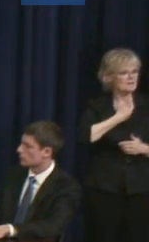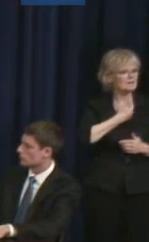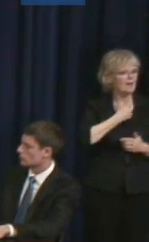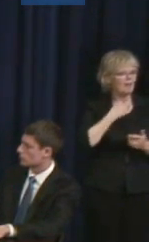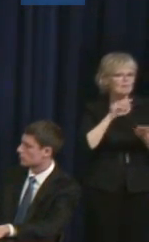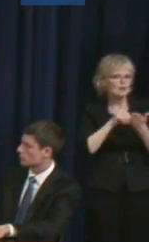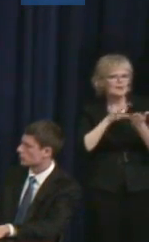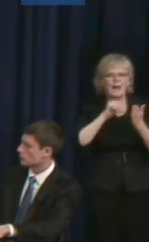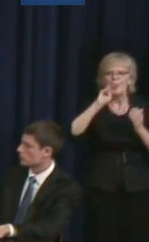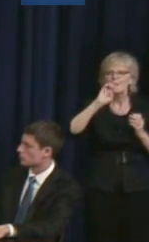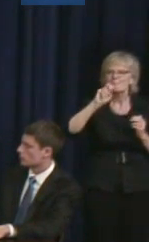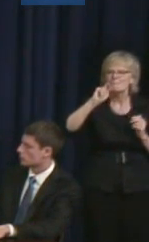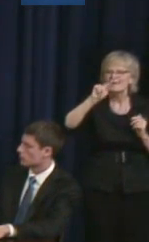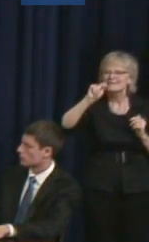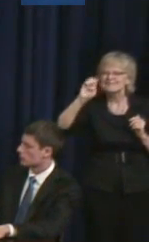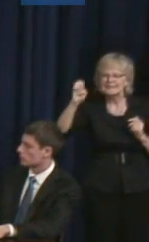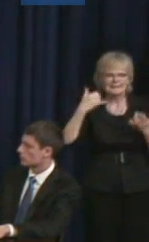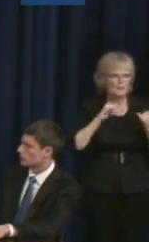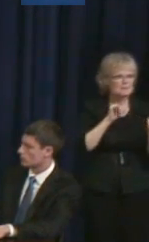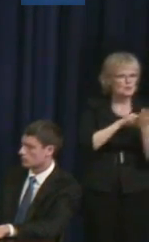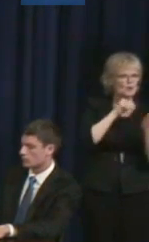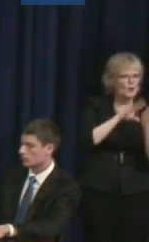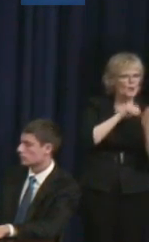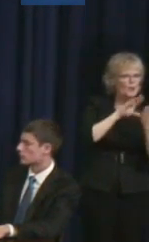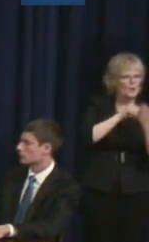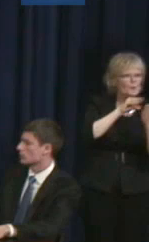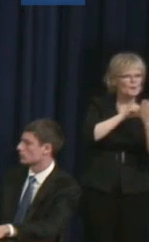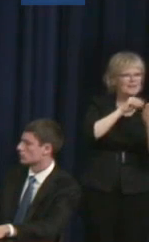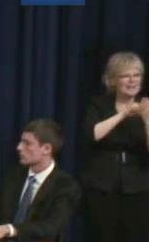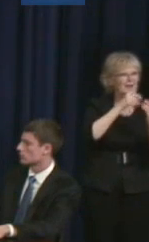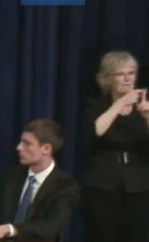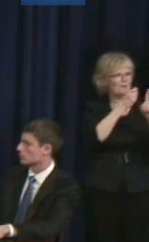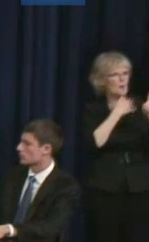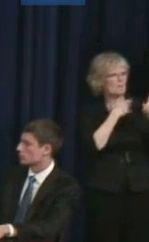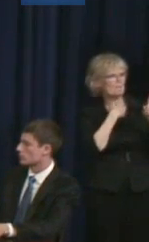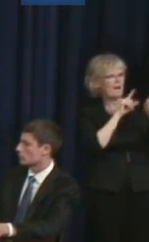Like, I've been learning as much from the mentors, you